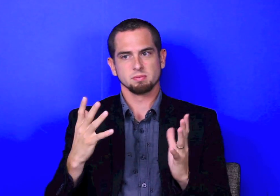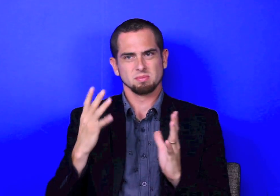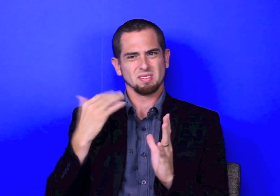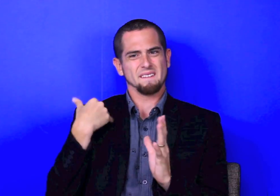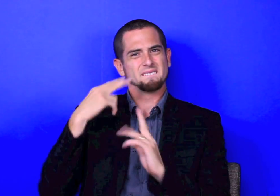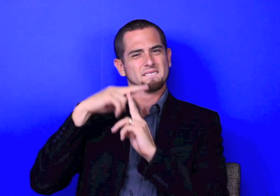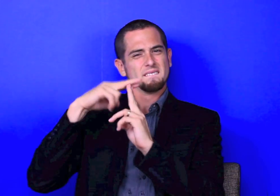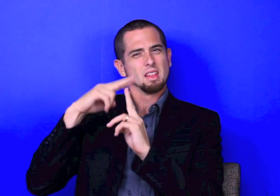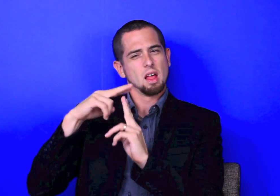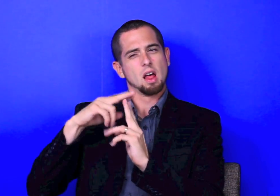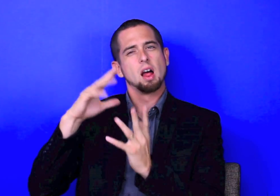The Dallas Morning News is one of the top city newspapers. There are many more standards on websites, different places.